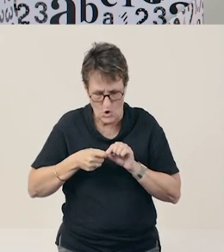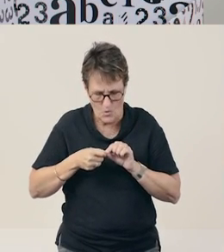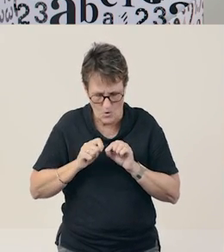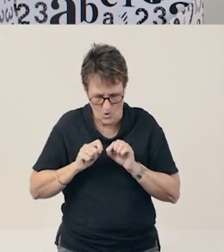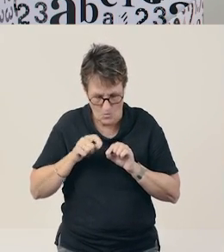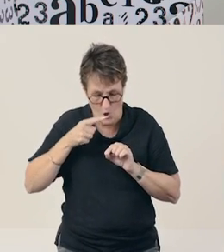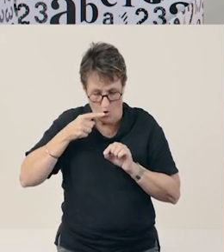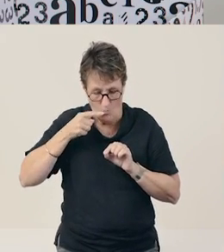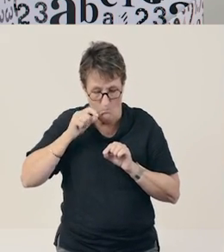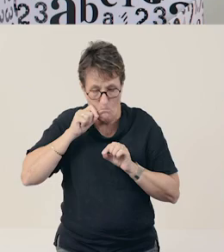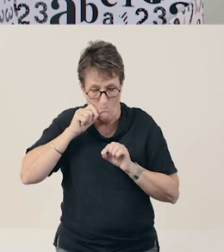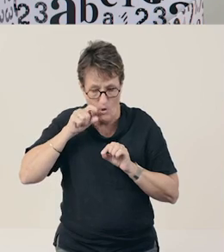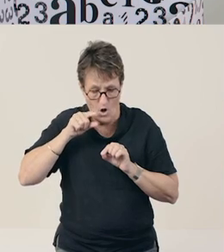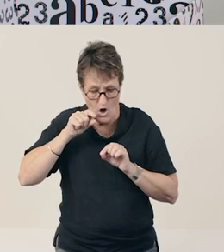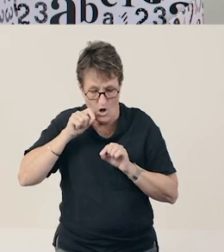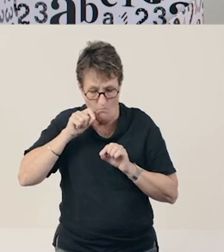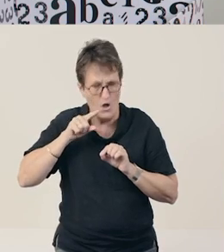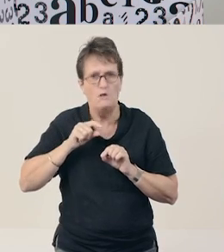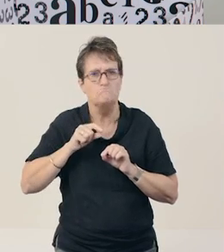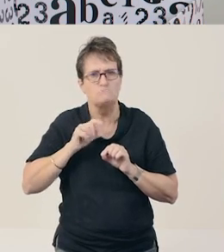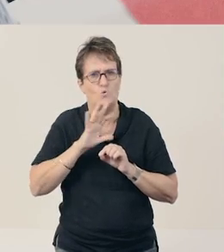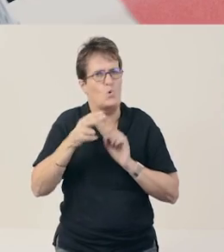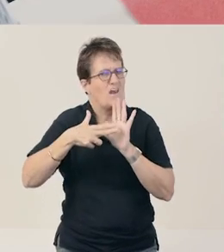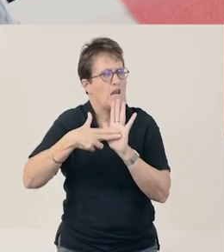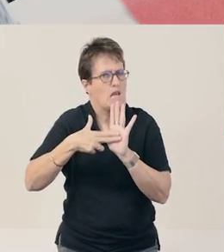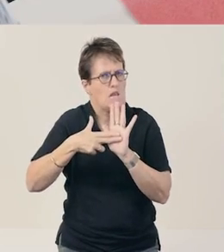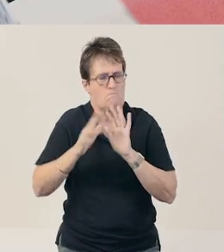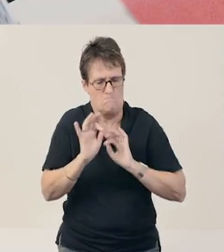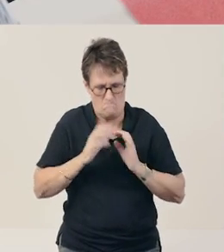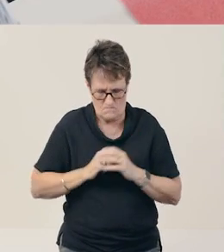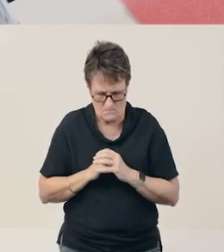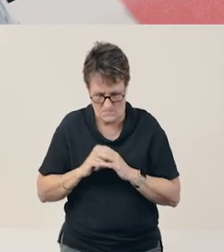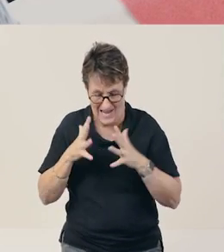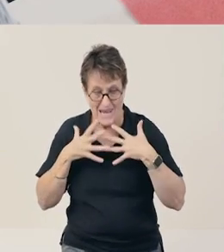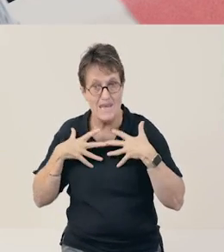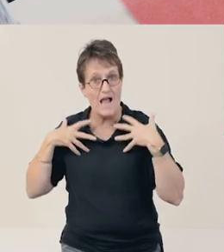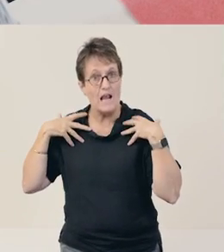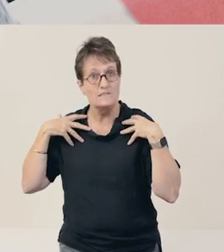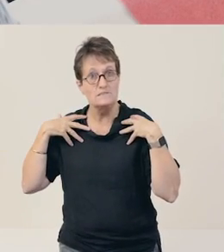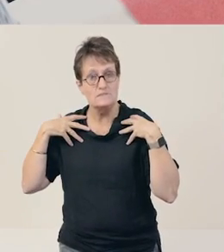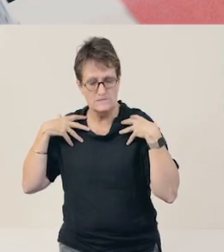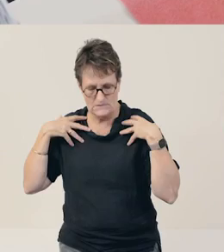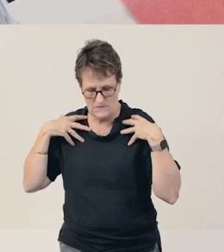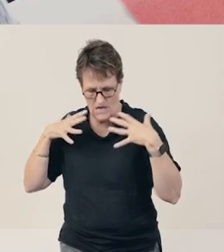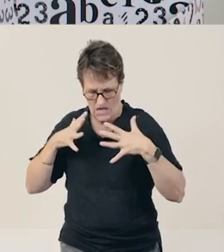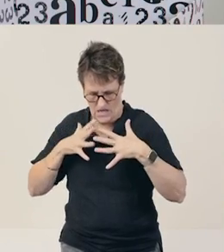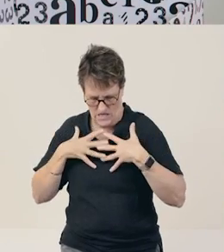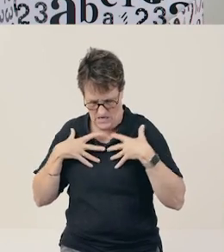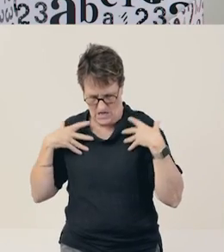It starts with the ‘p’ sound. Necklace – nnn, necklace, yes.